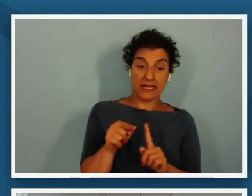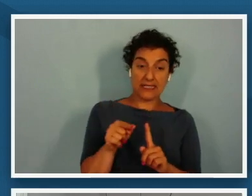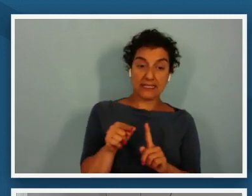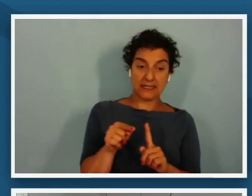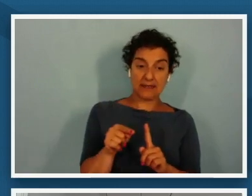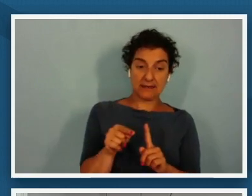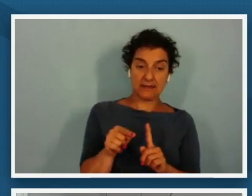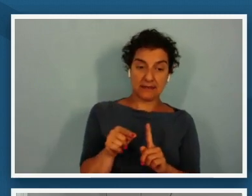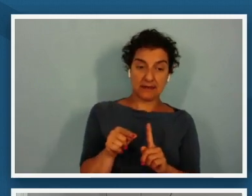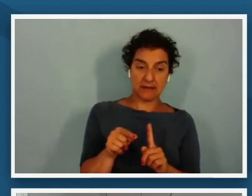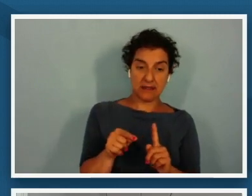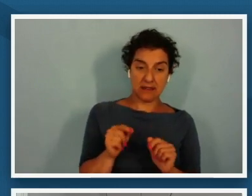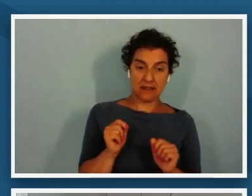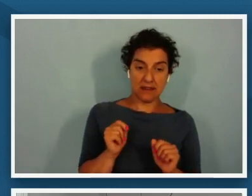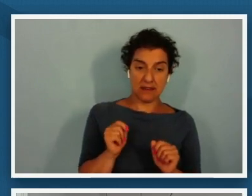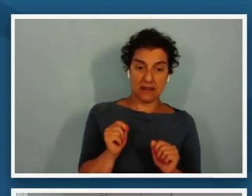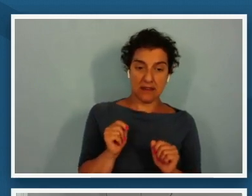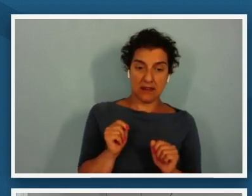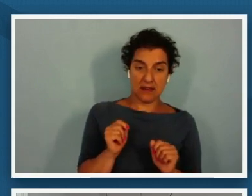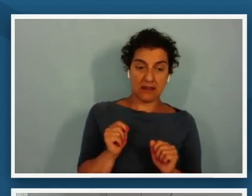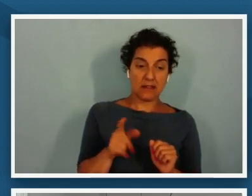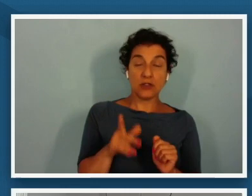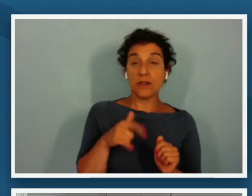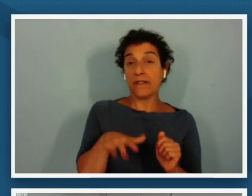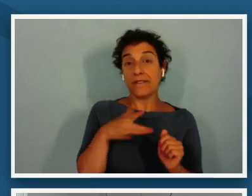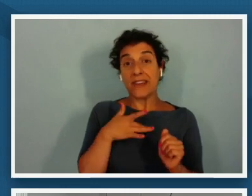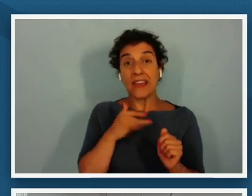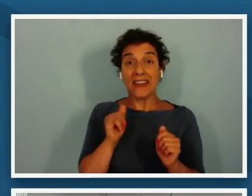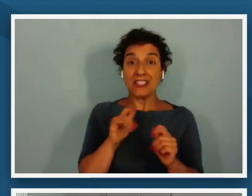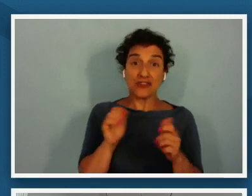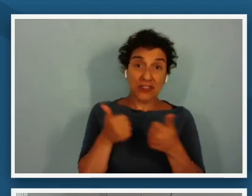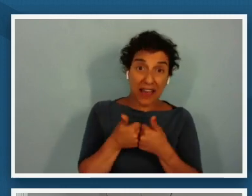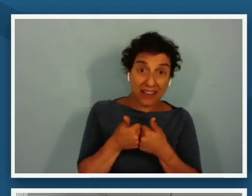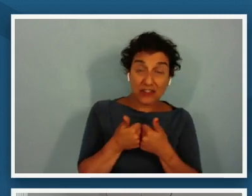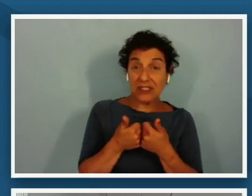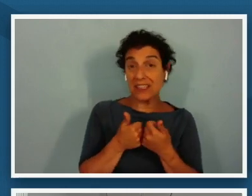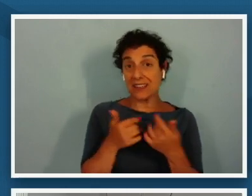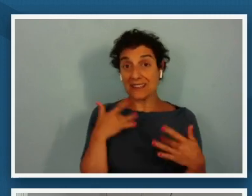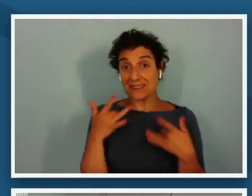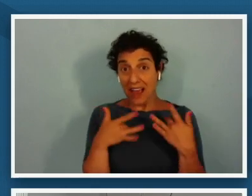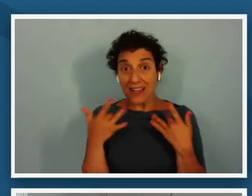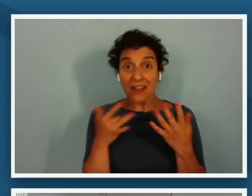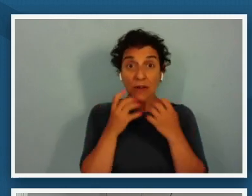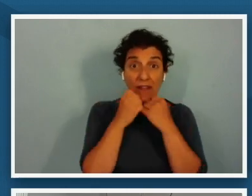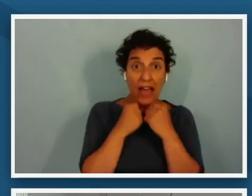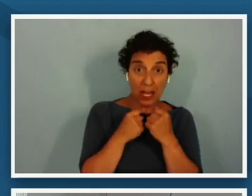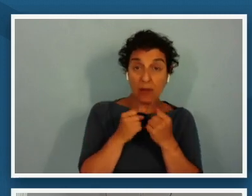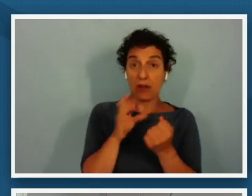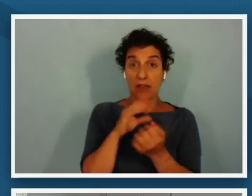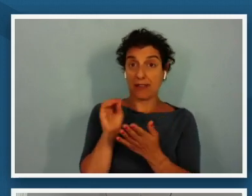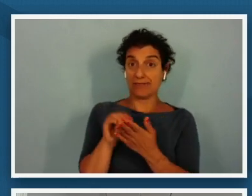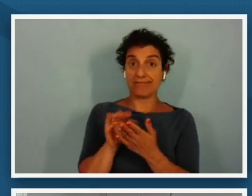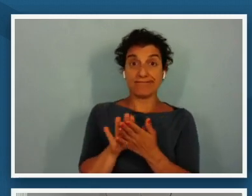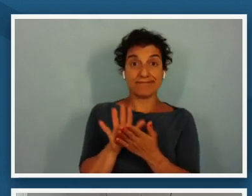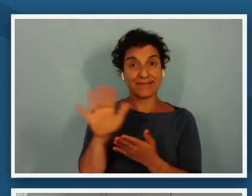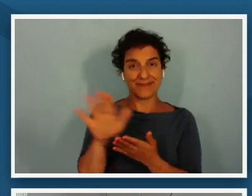challenging exciting or valuable and grab that and put it down on your own paper